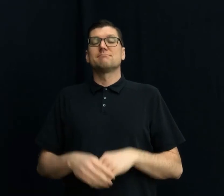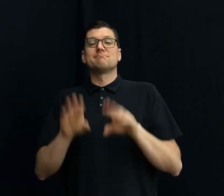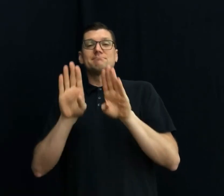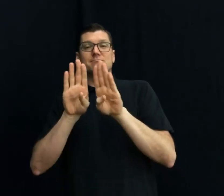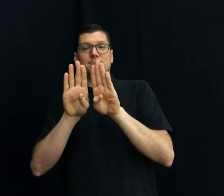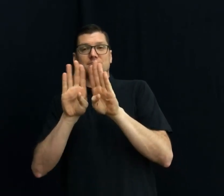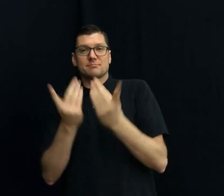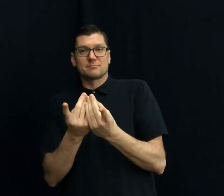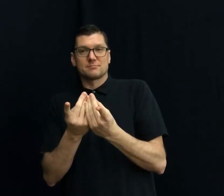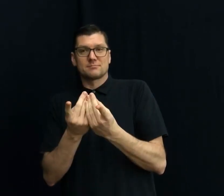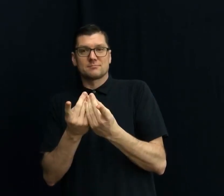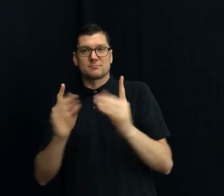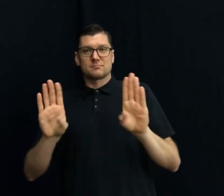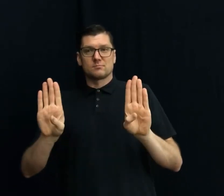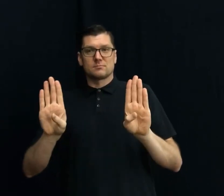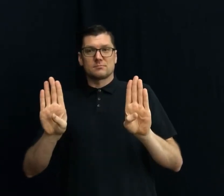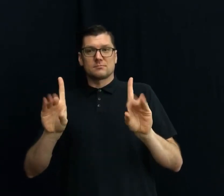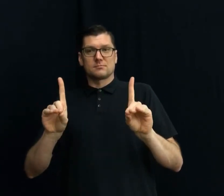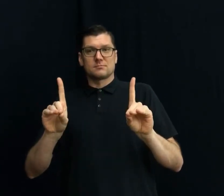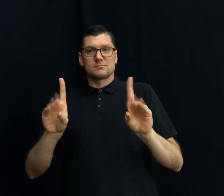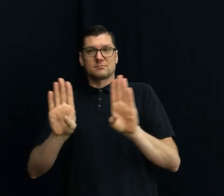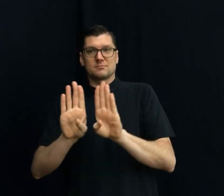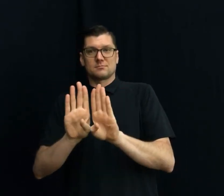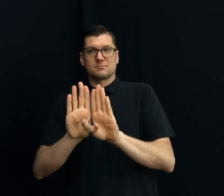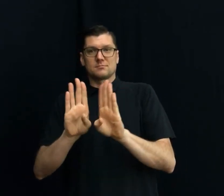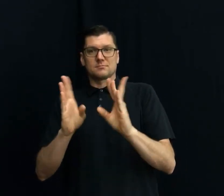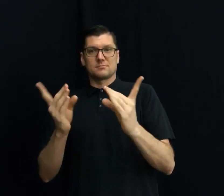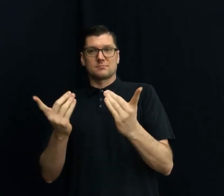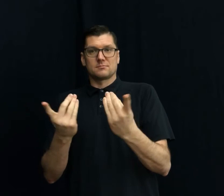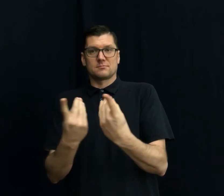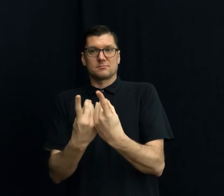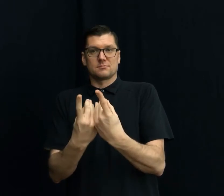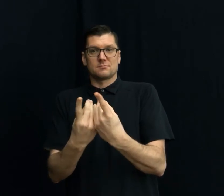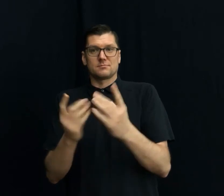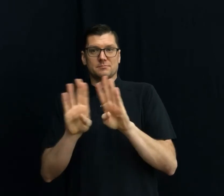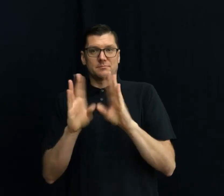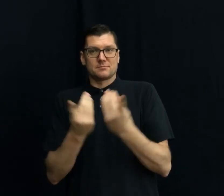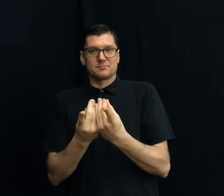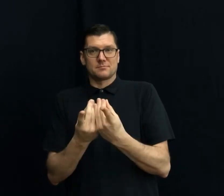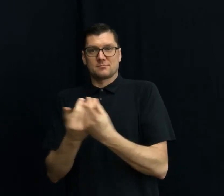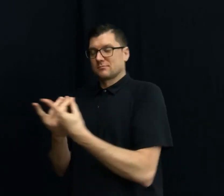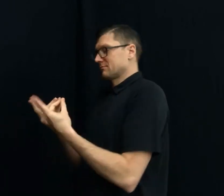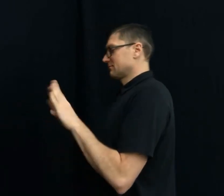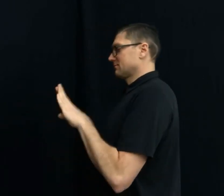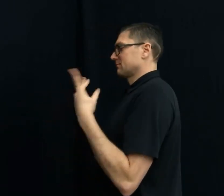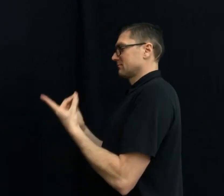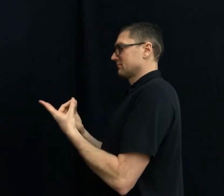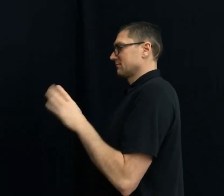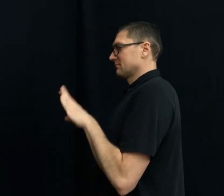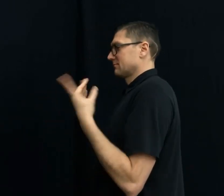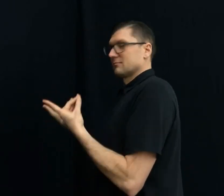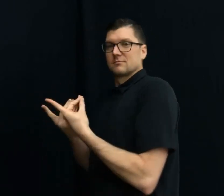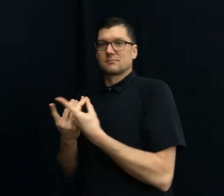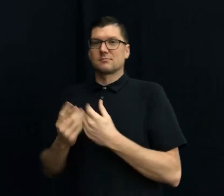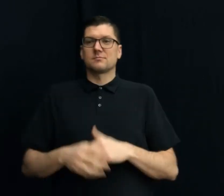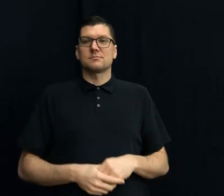BAND